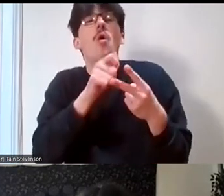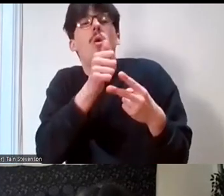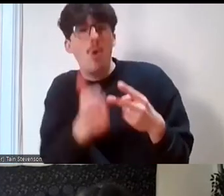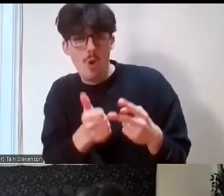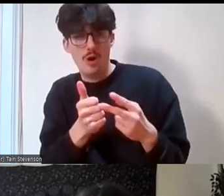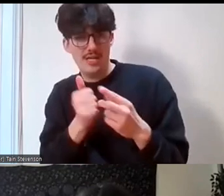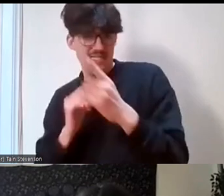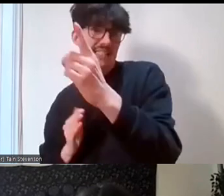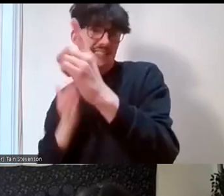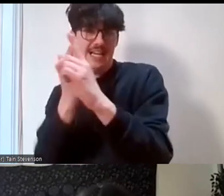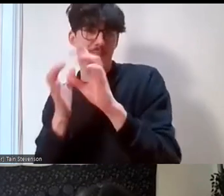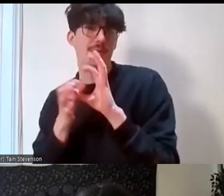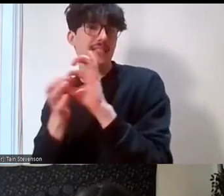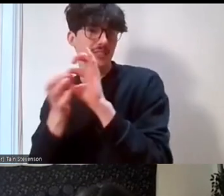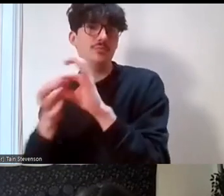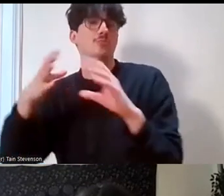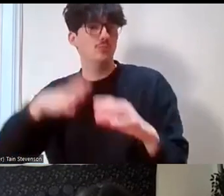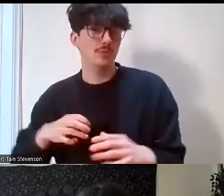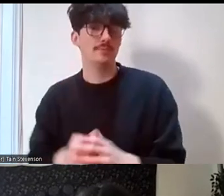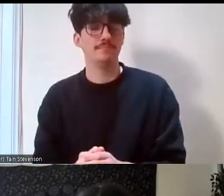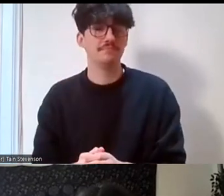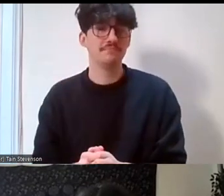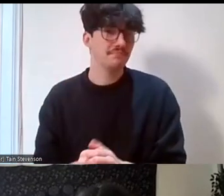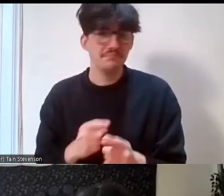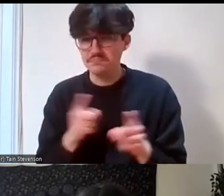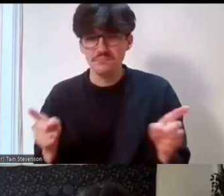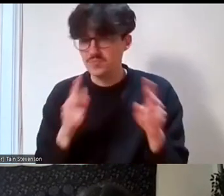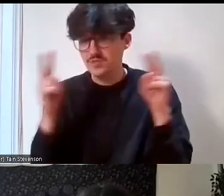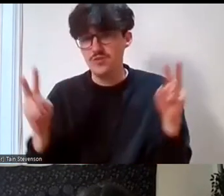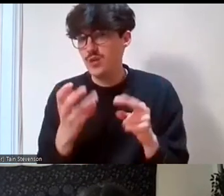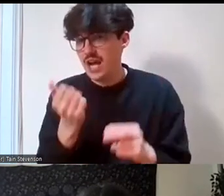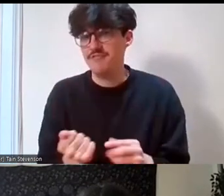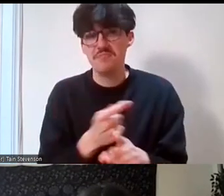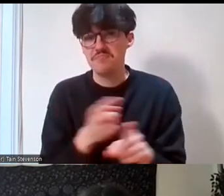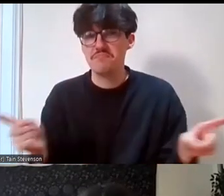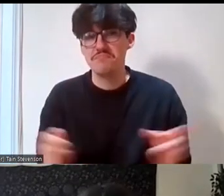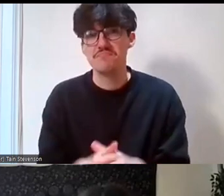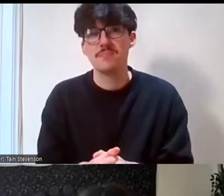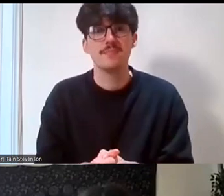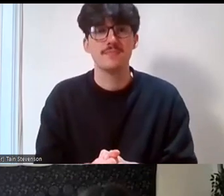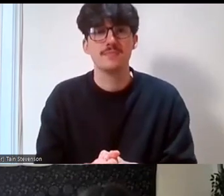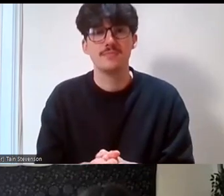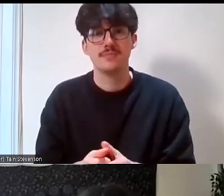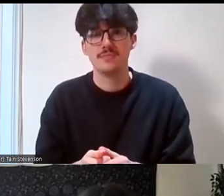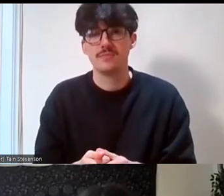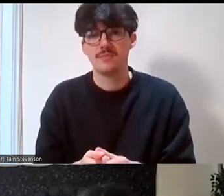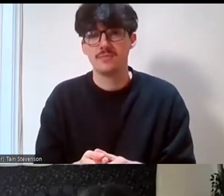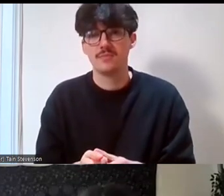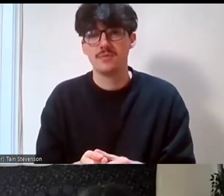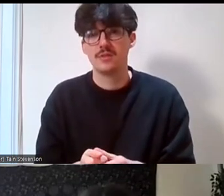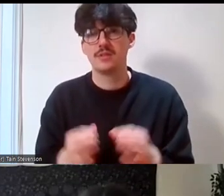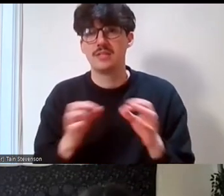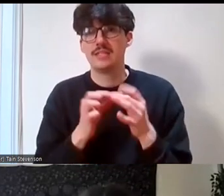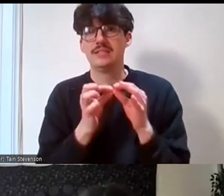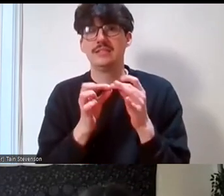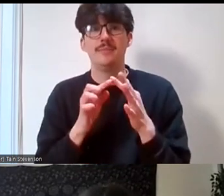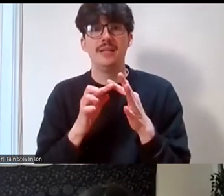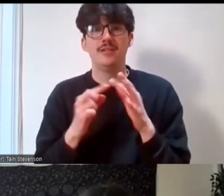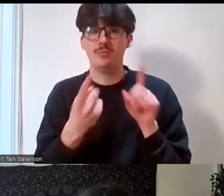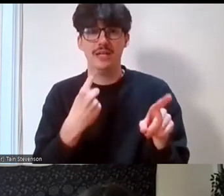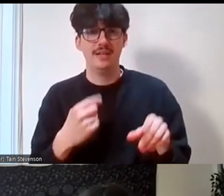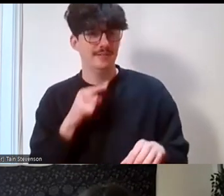Does anyone have a particular view on that? Yeah, it should never be about free labour,